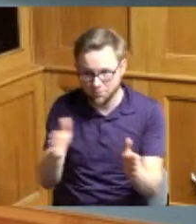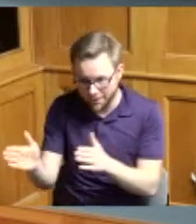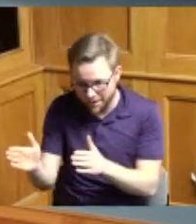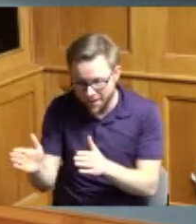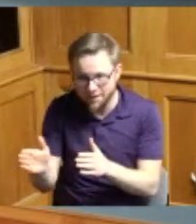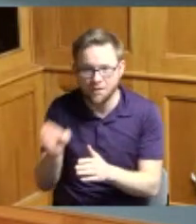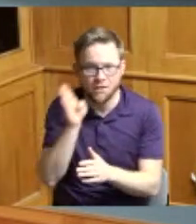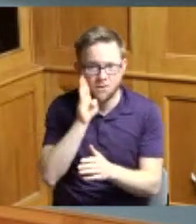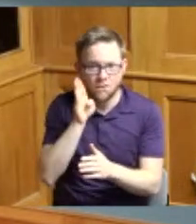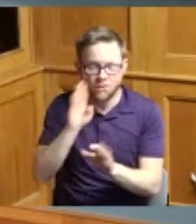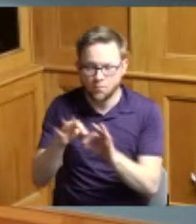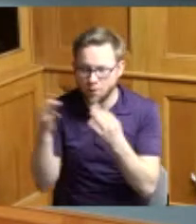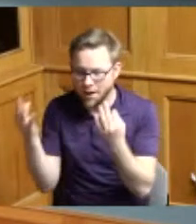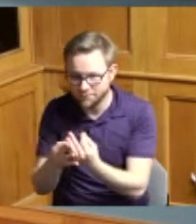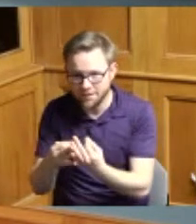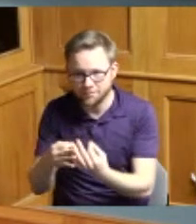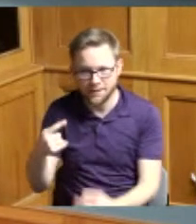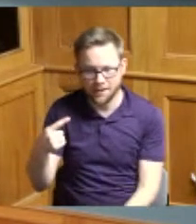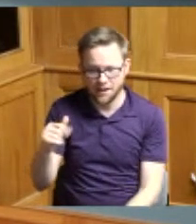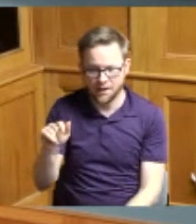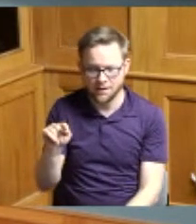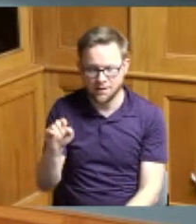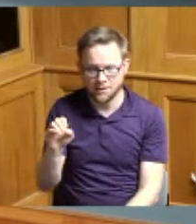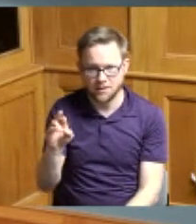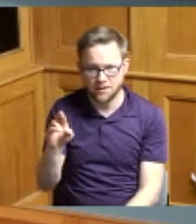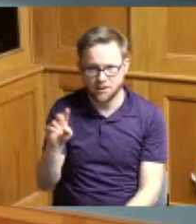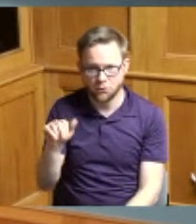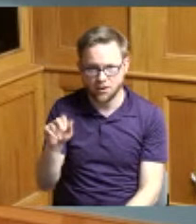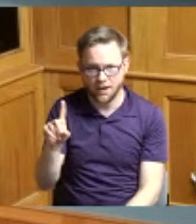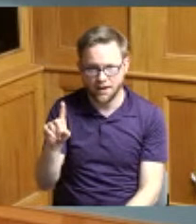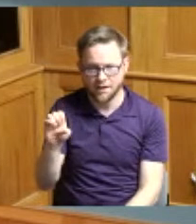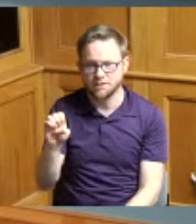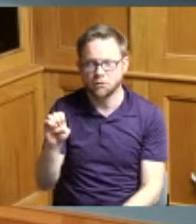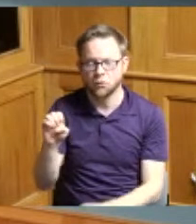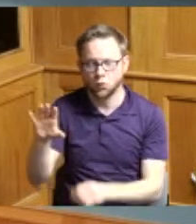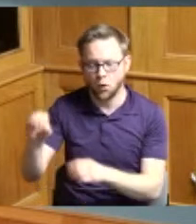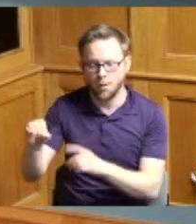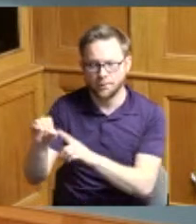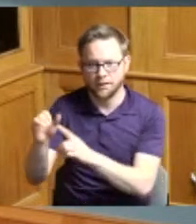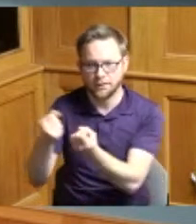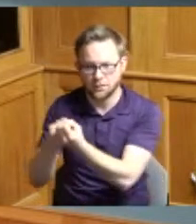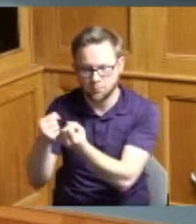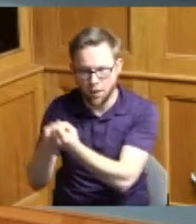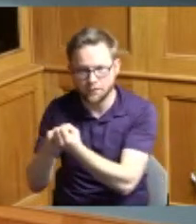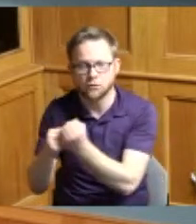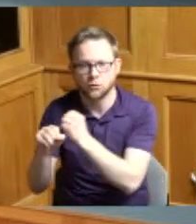and the Gatorade Gatorade corporation sponsored it and from what I heard it took almost a year